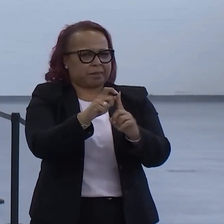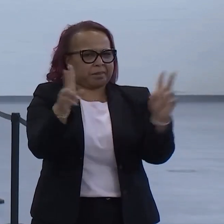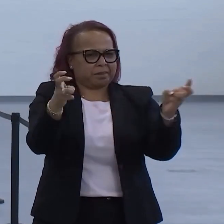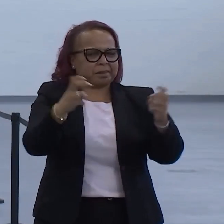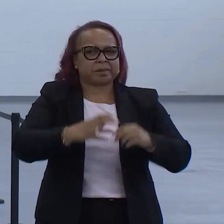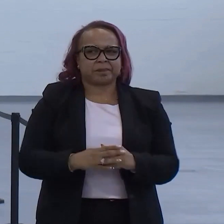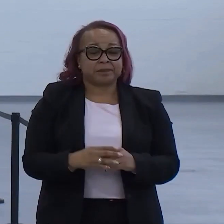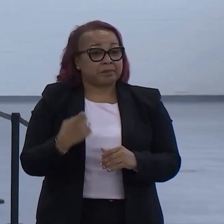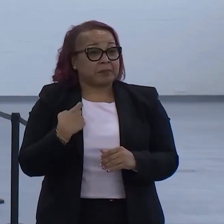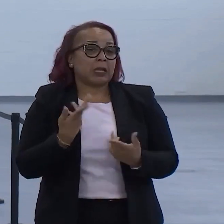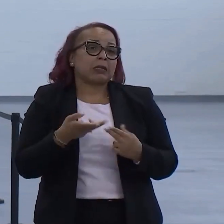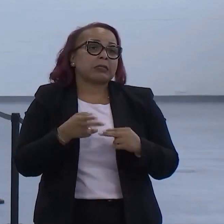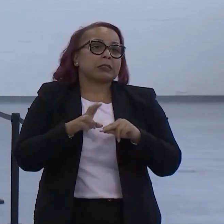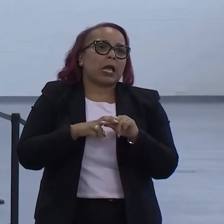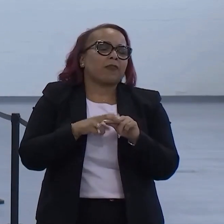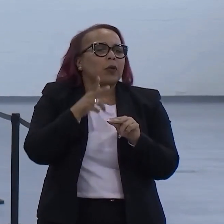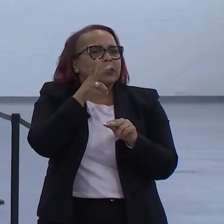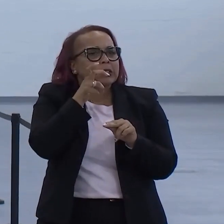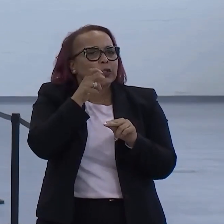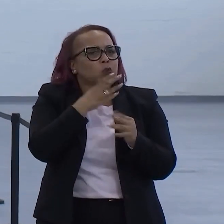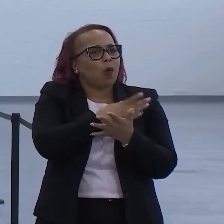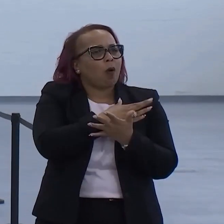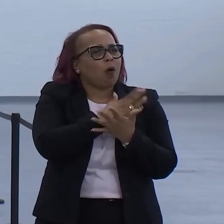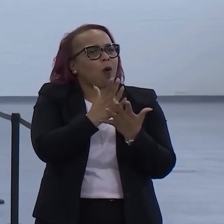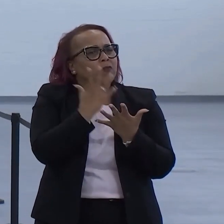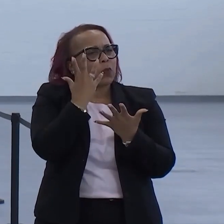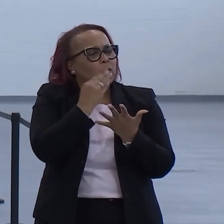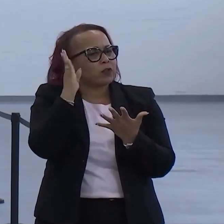As I sat there listening to all of the wonderful speeches before me,